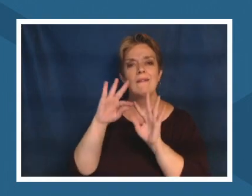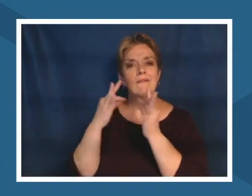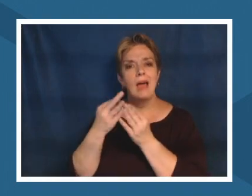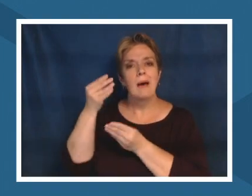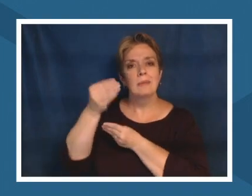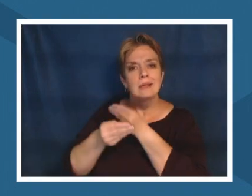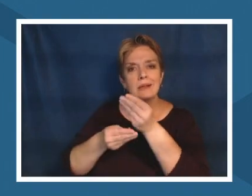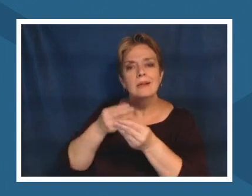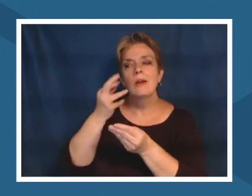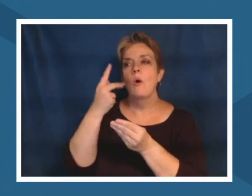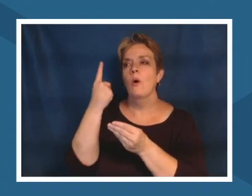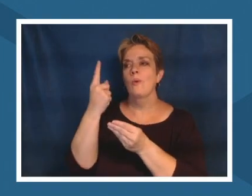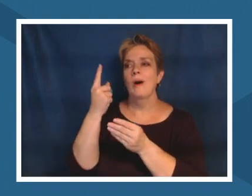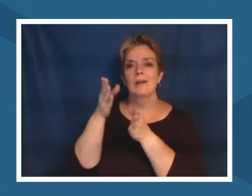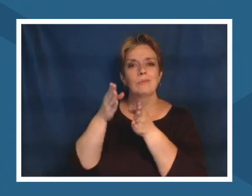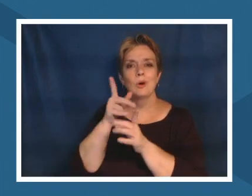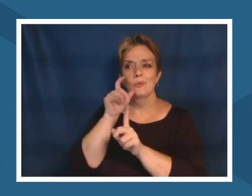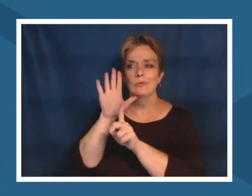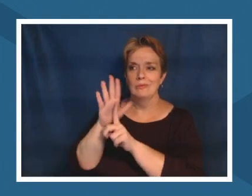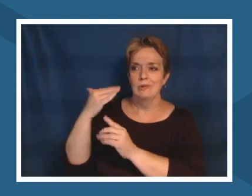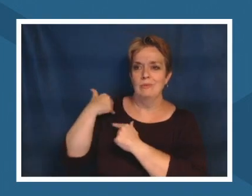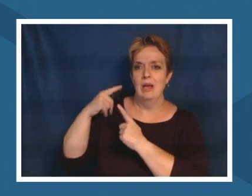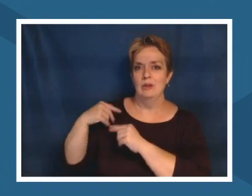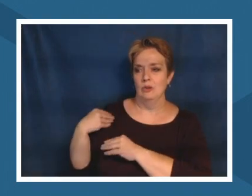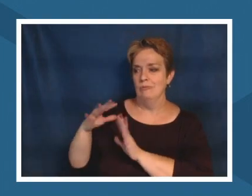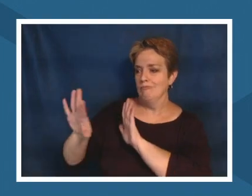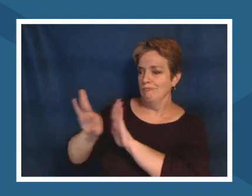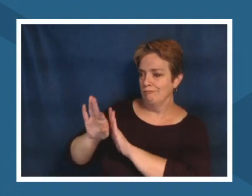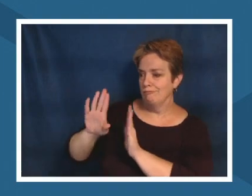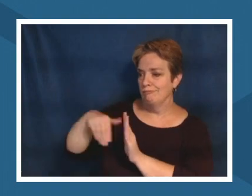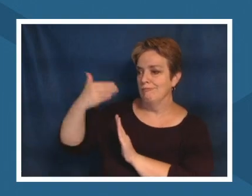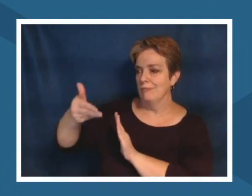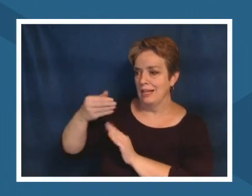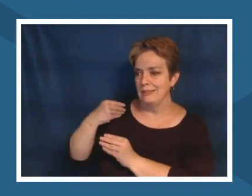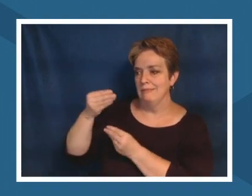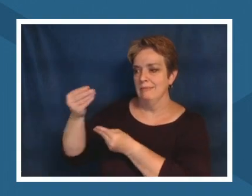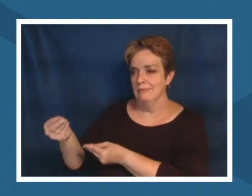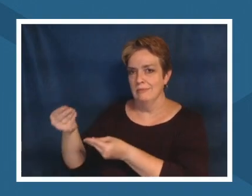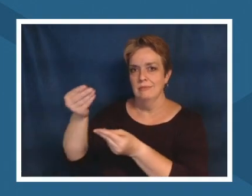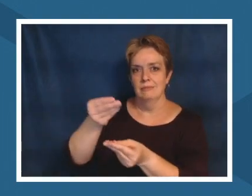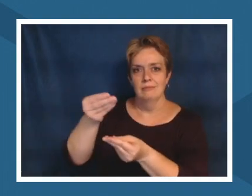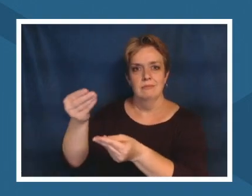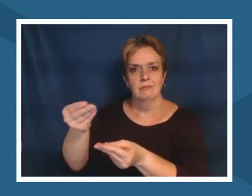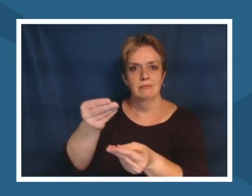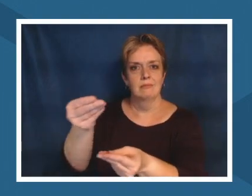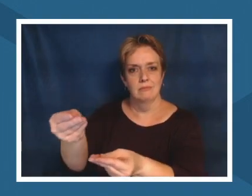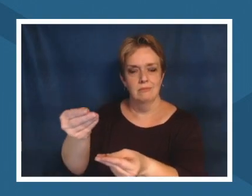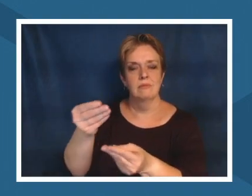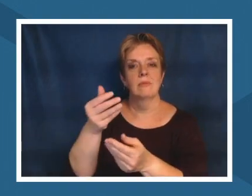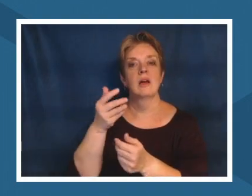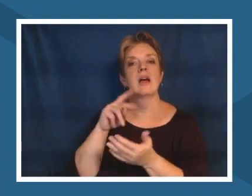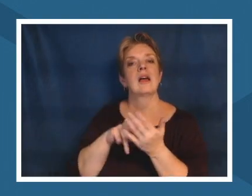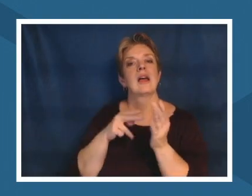that it meant that our communities were dependent upon the knowledge that each